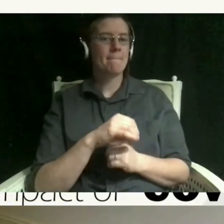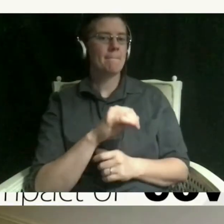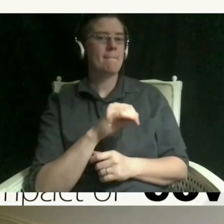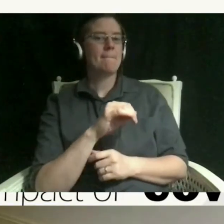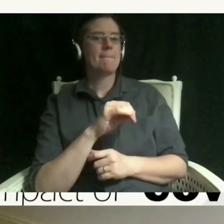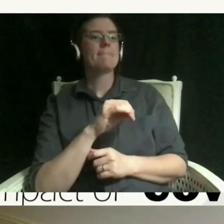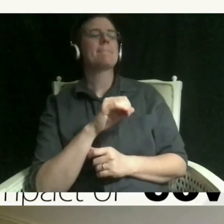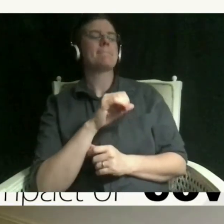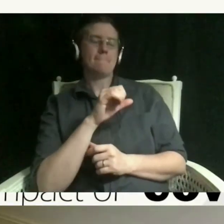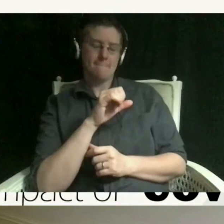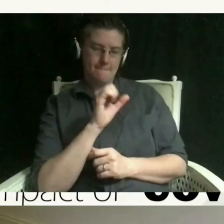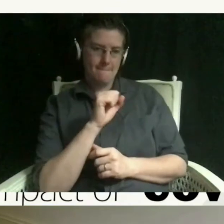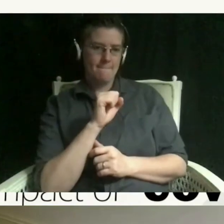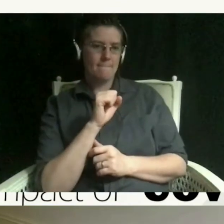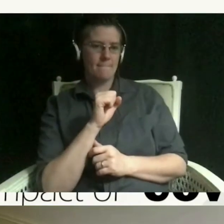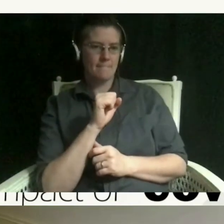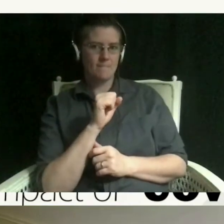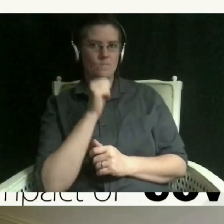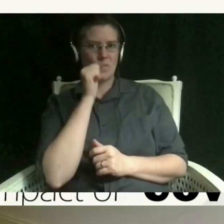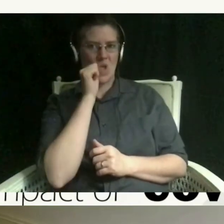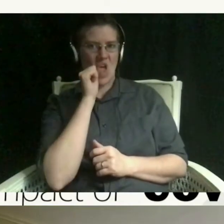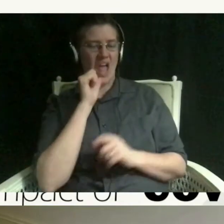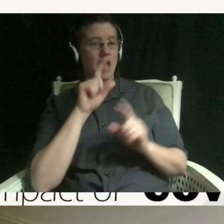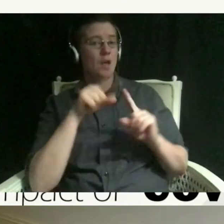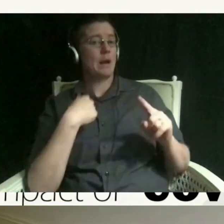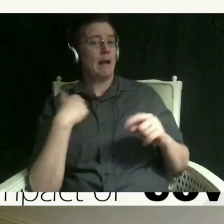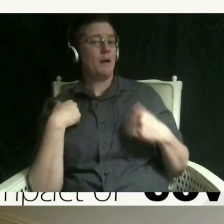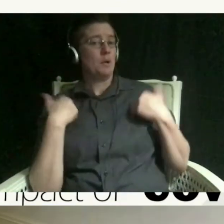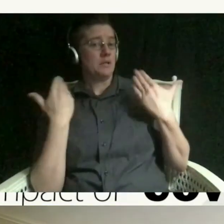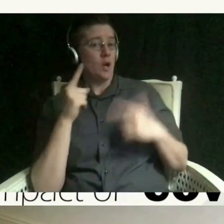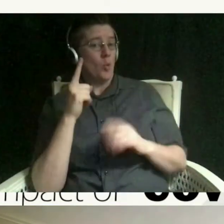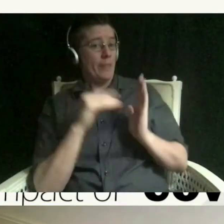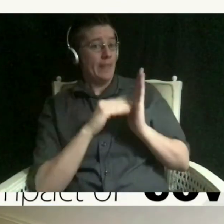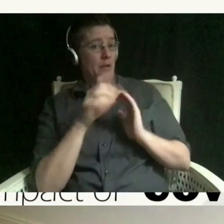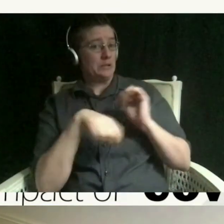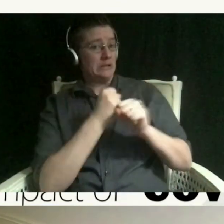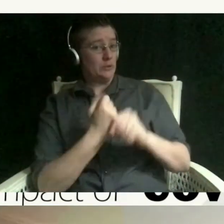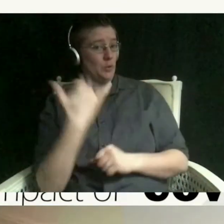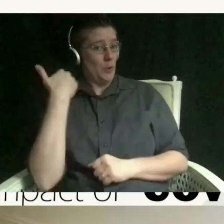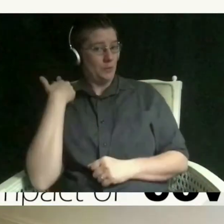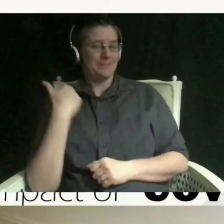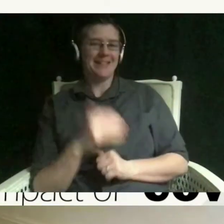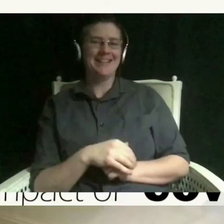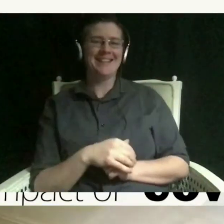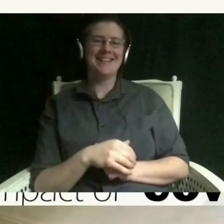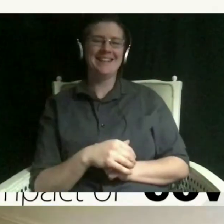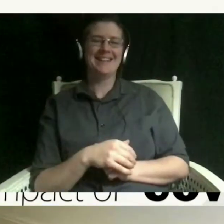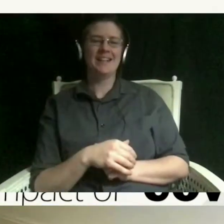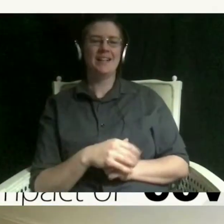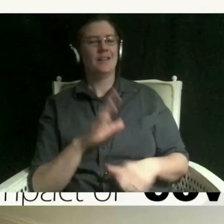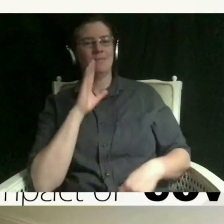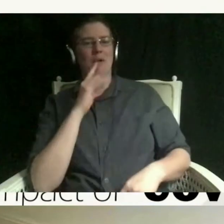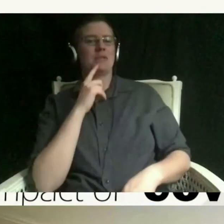when um i was young a thousand years ago i would say something like write that down and stick it